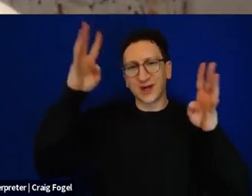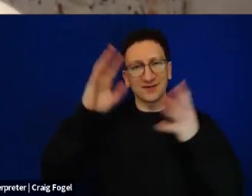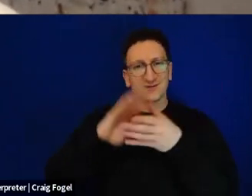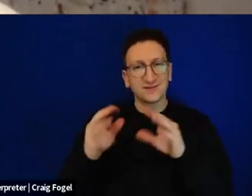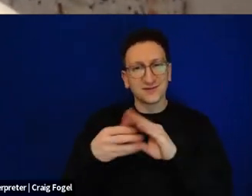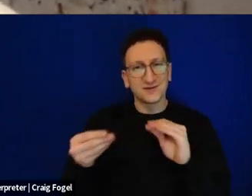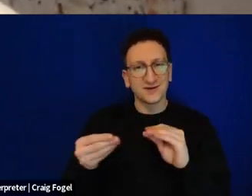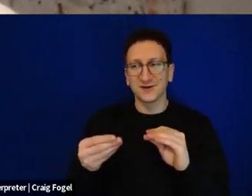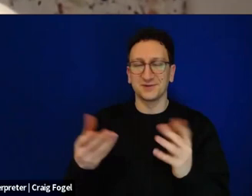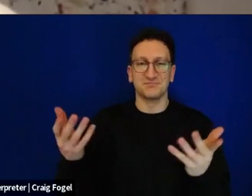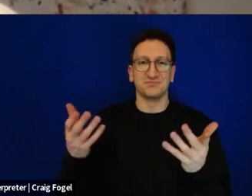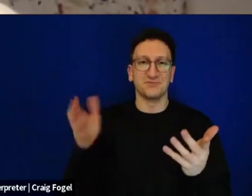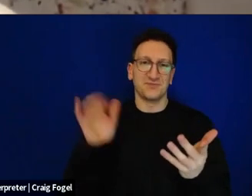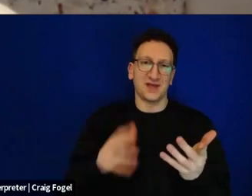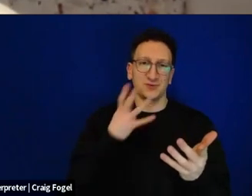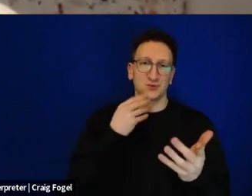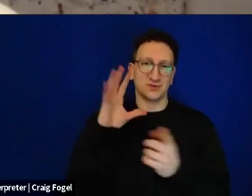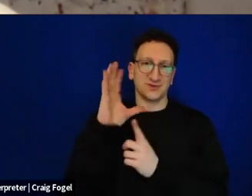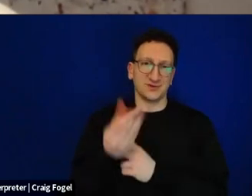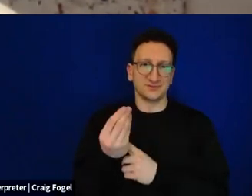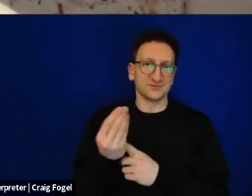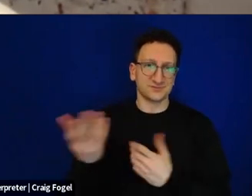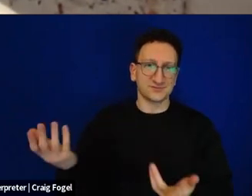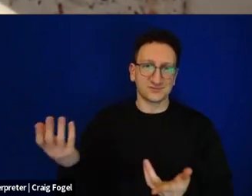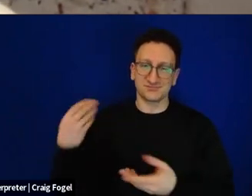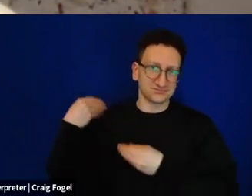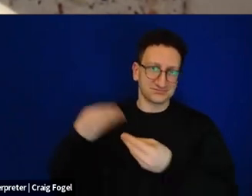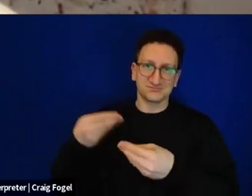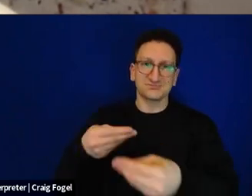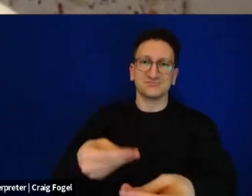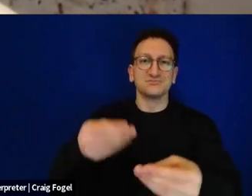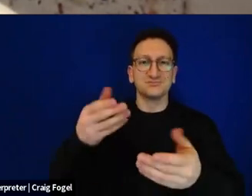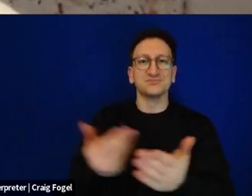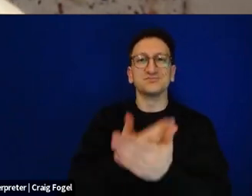of creativity, I think, is one of the greatest pleasures of being part of the Jewish people.